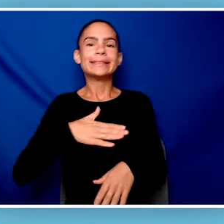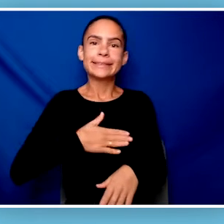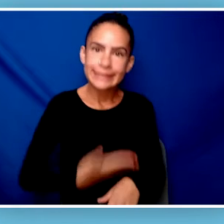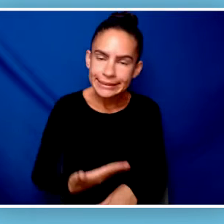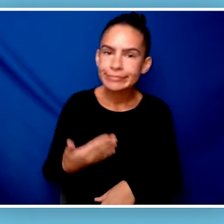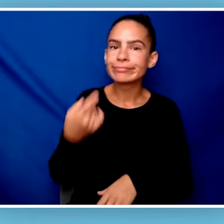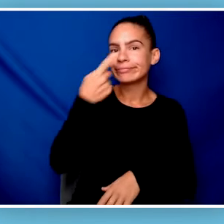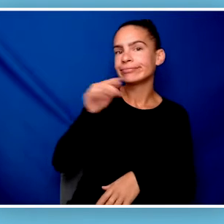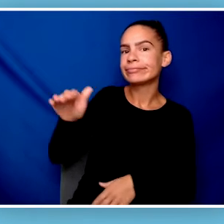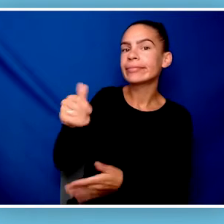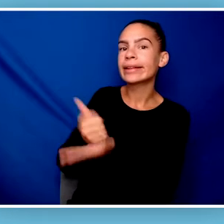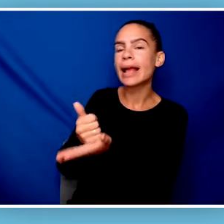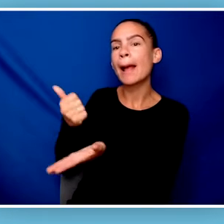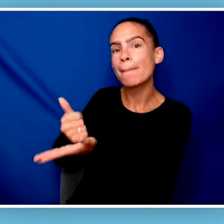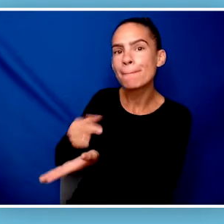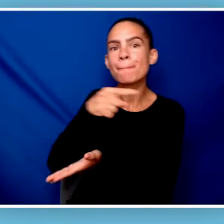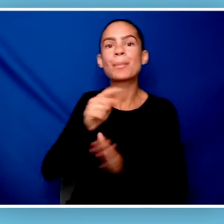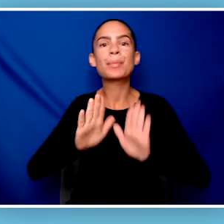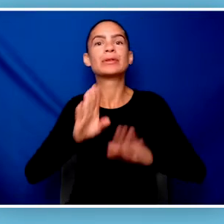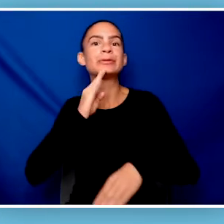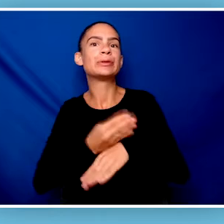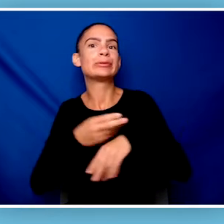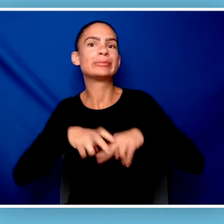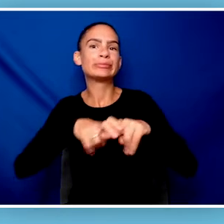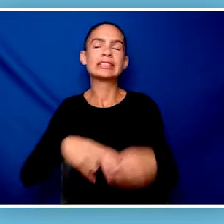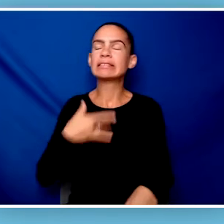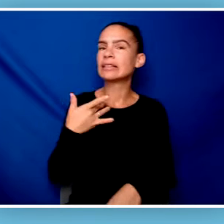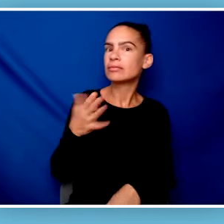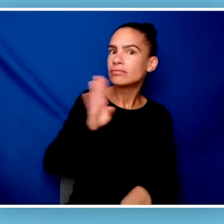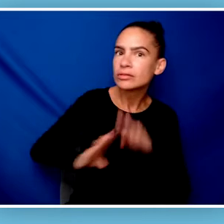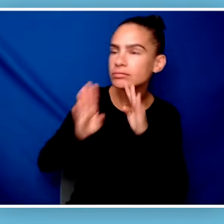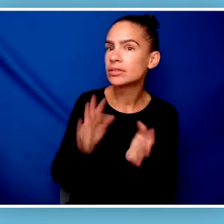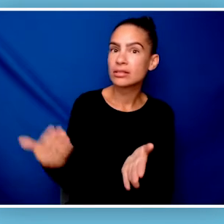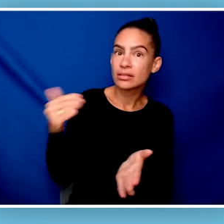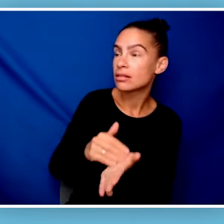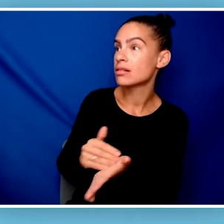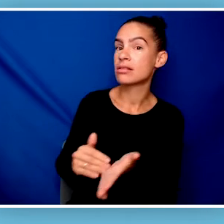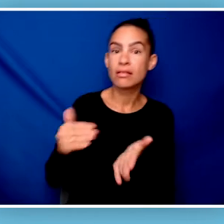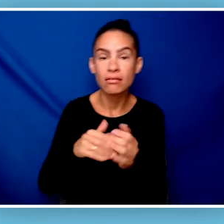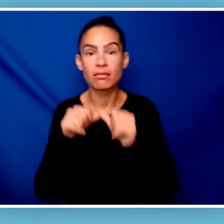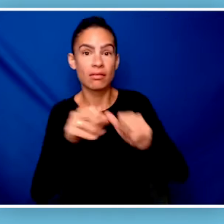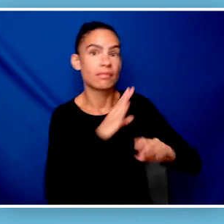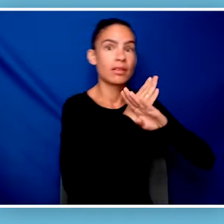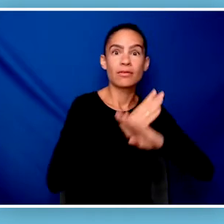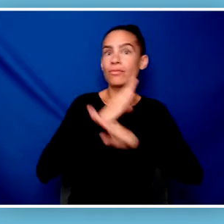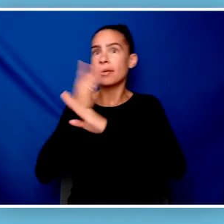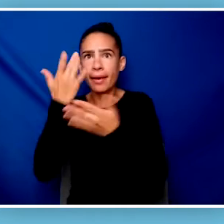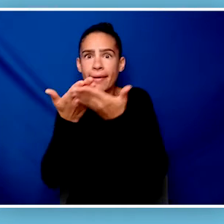Hector felt the all too familiar frustration that bubbled up each time he was stopped from doing something just because things weren't made accessible.